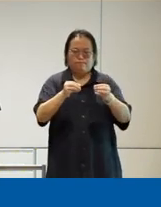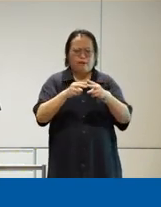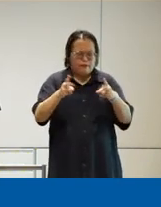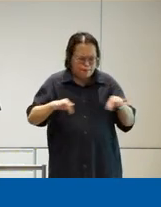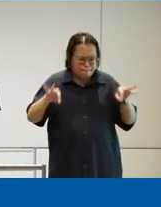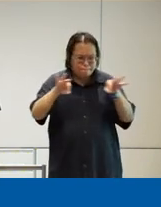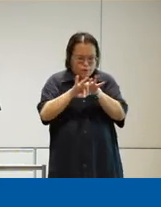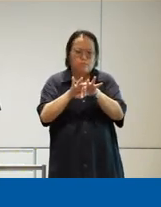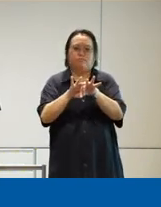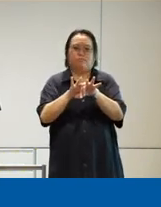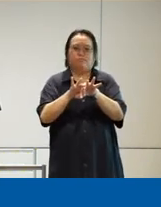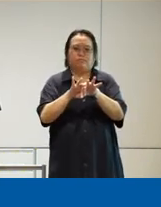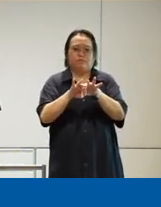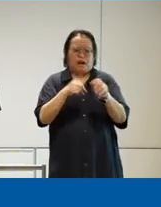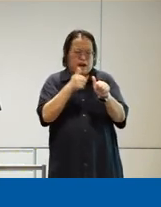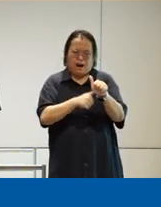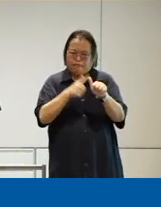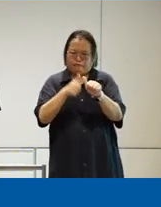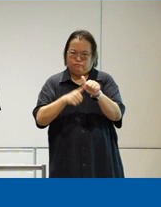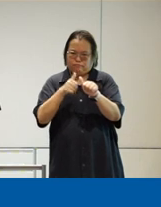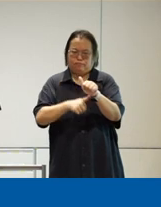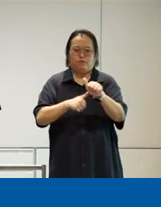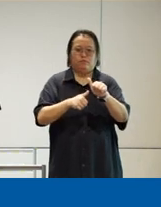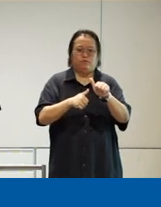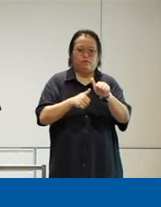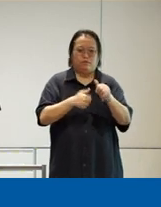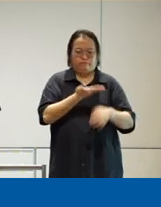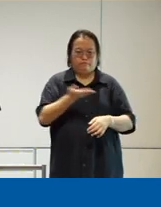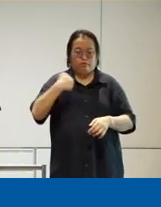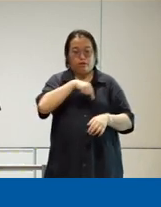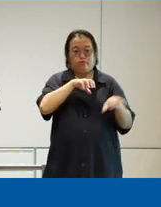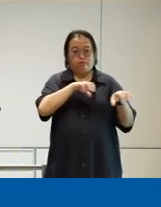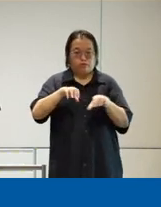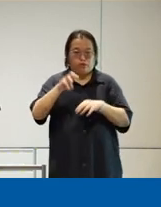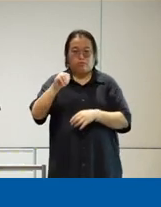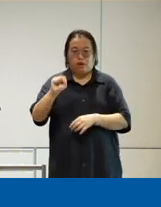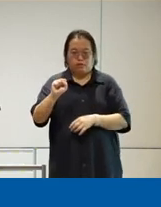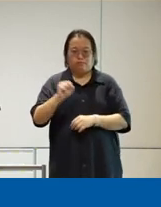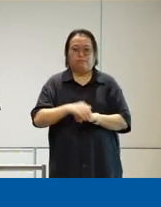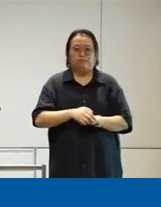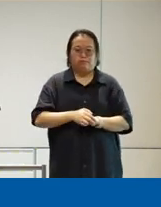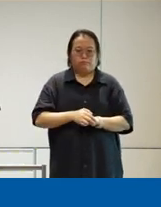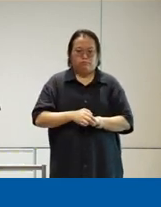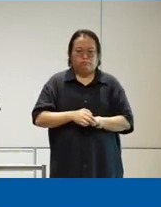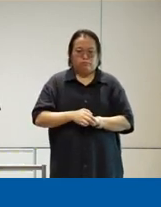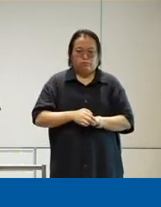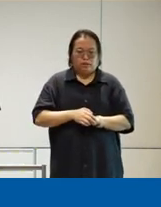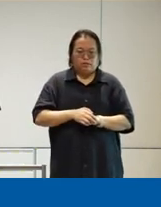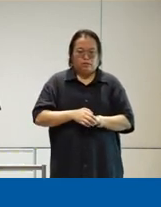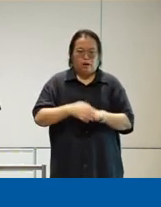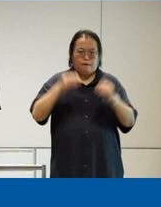decision that we make in Microsoft um it is it is hardcoded into our personal commitments it's part